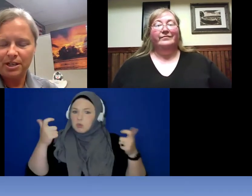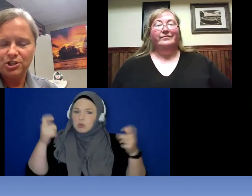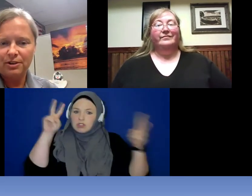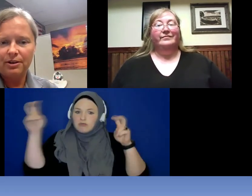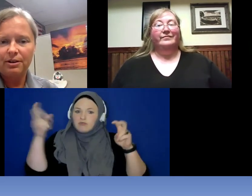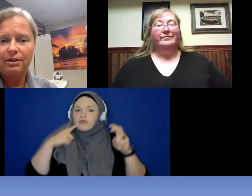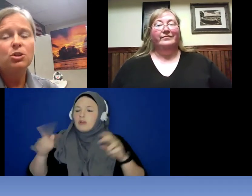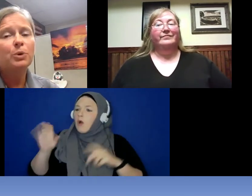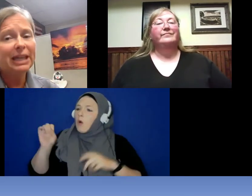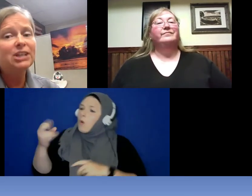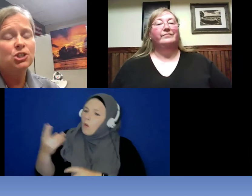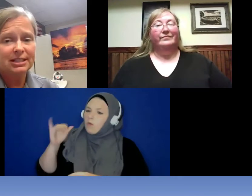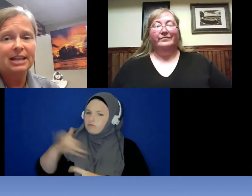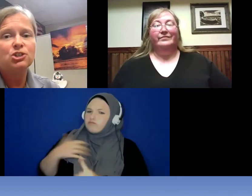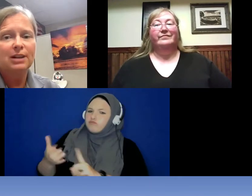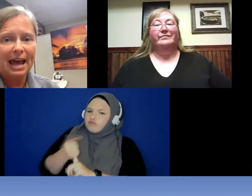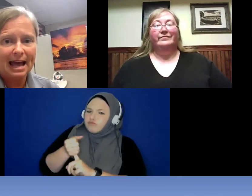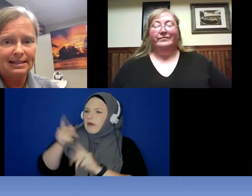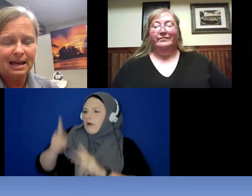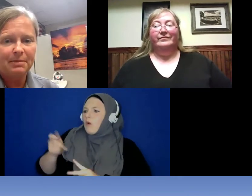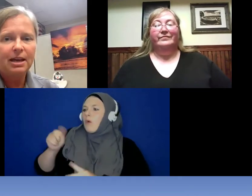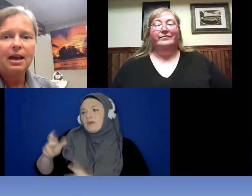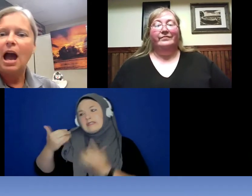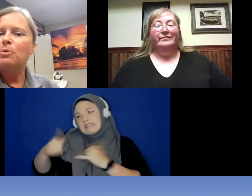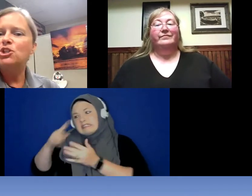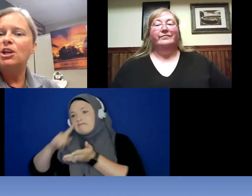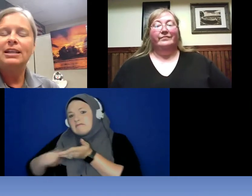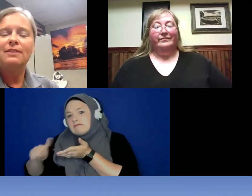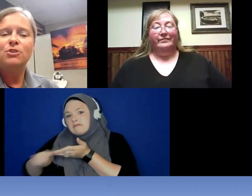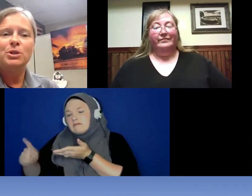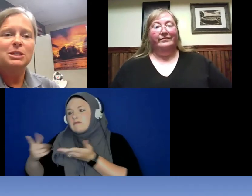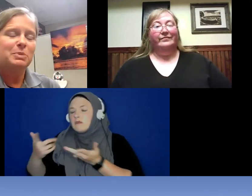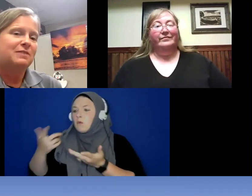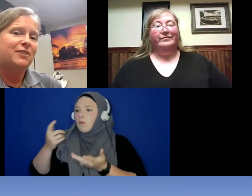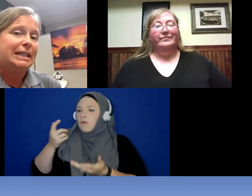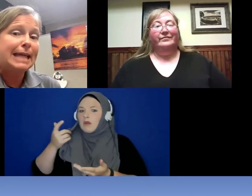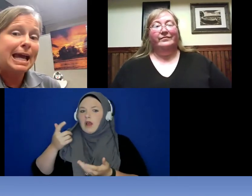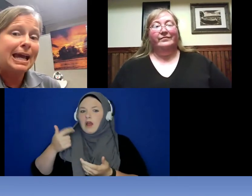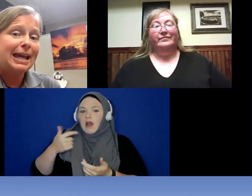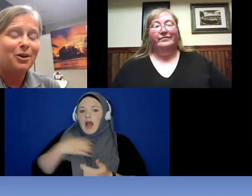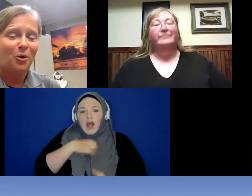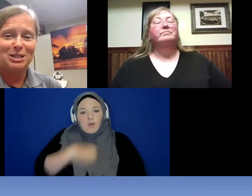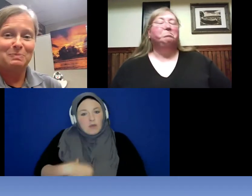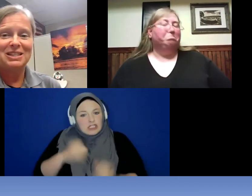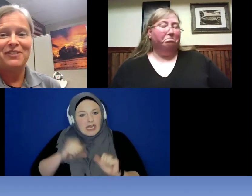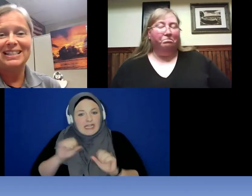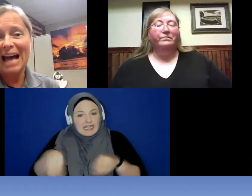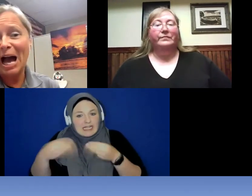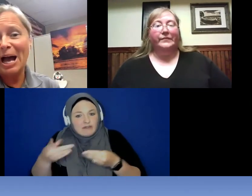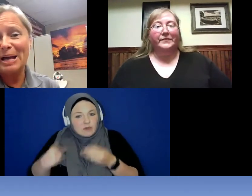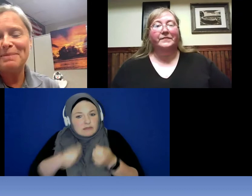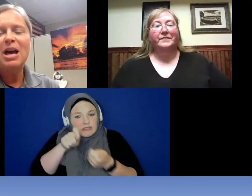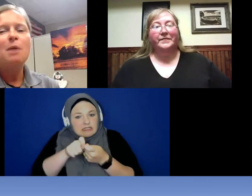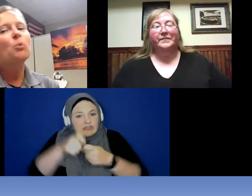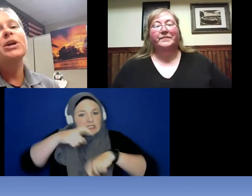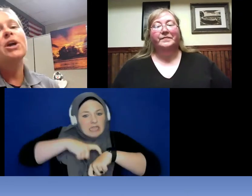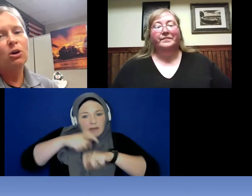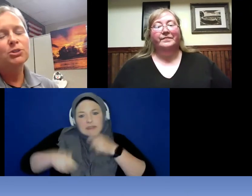each other. So, each station has them. I wish I could give you a specific day or specific time but we all do